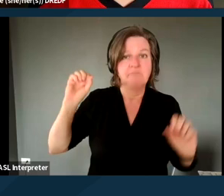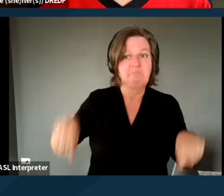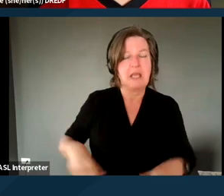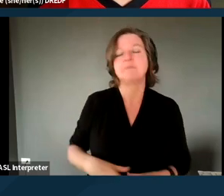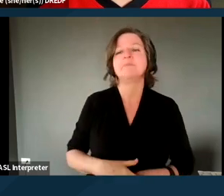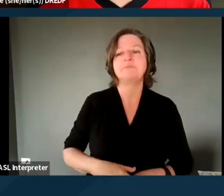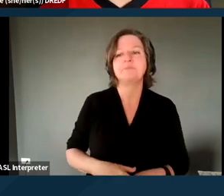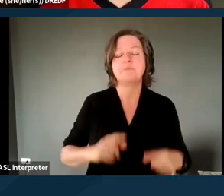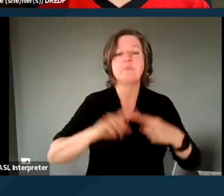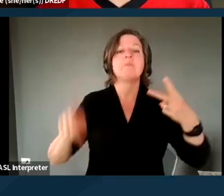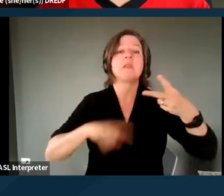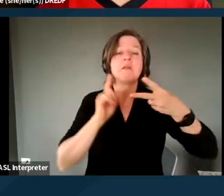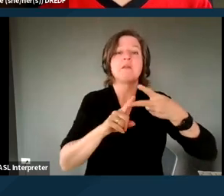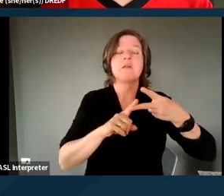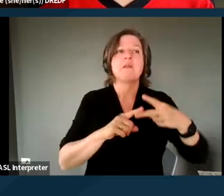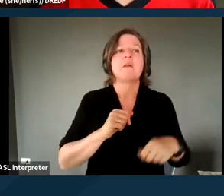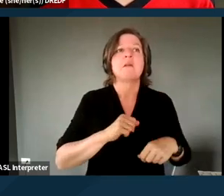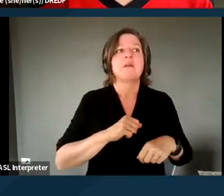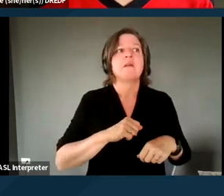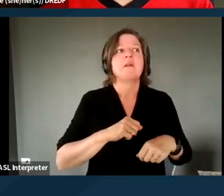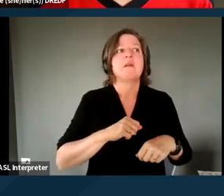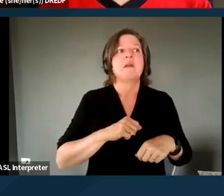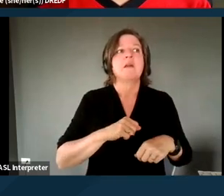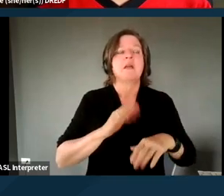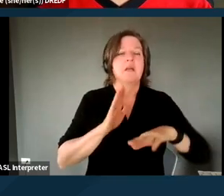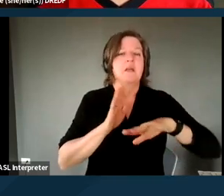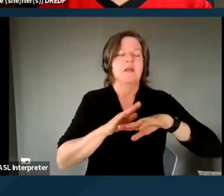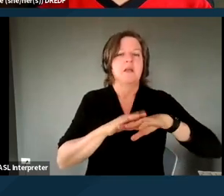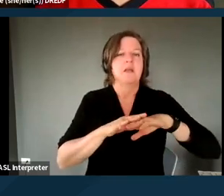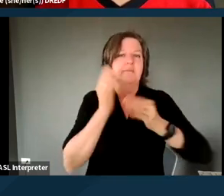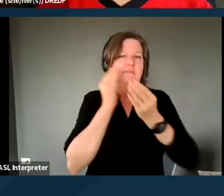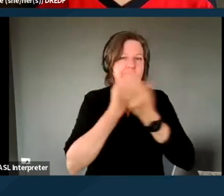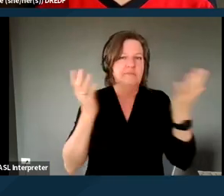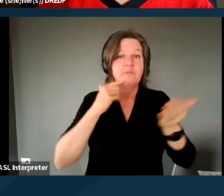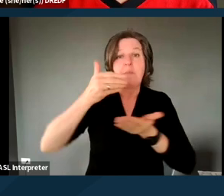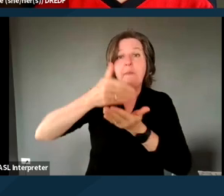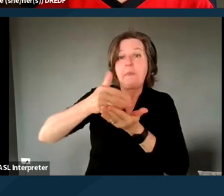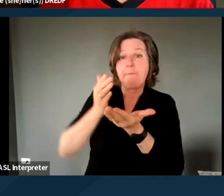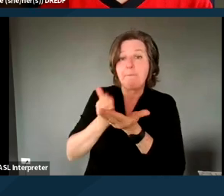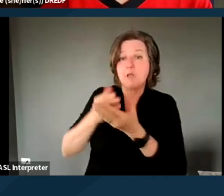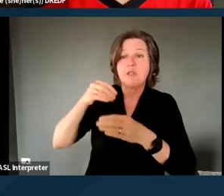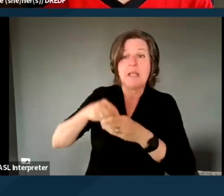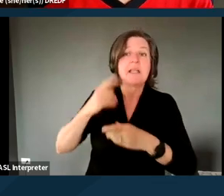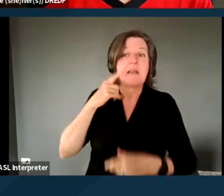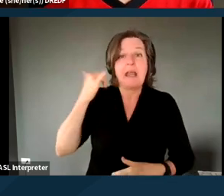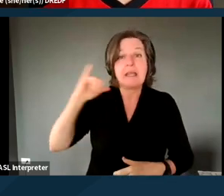And the other thing is a caveat to know that the budget in California has been hit badly.